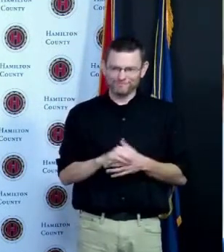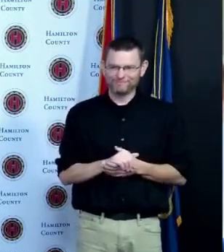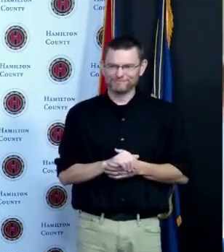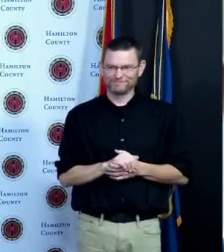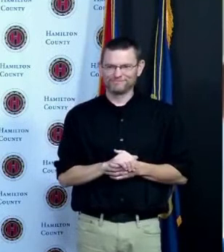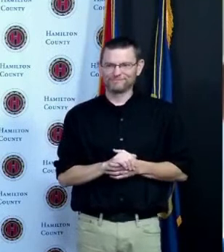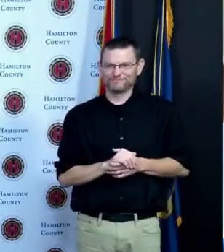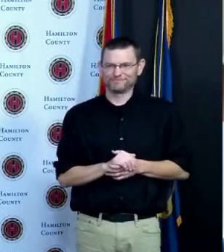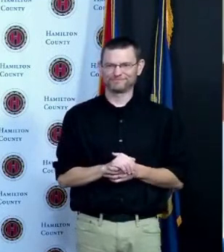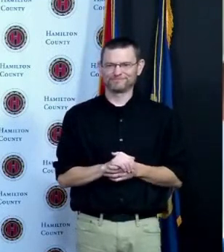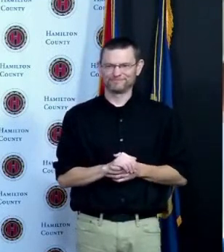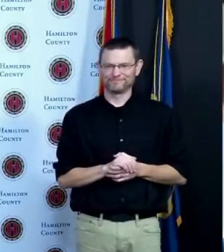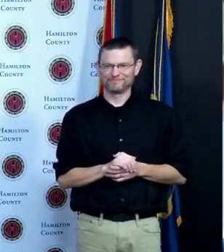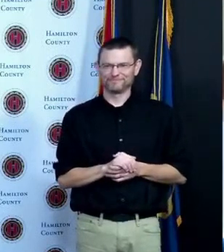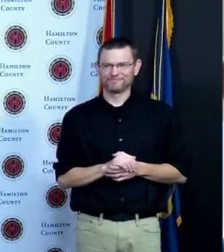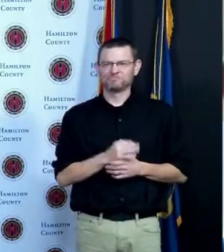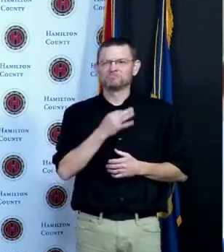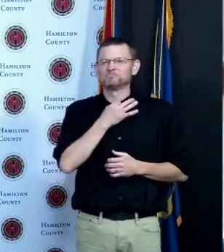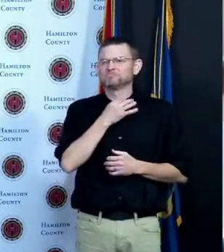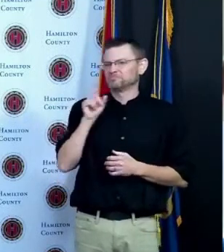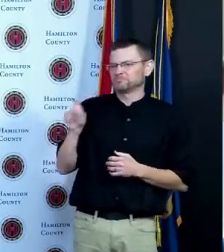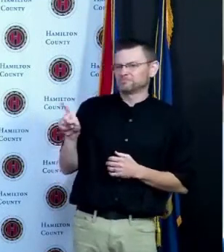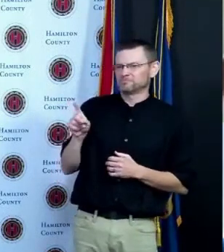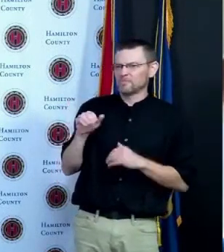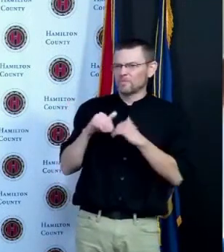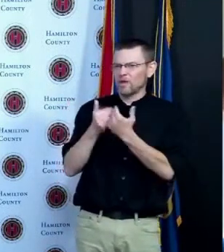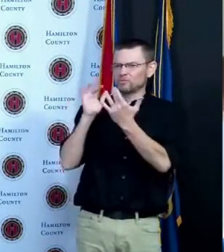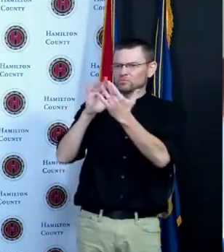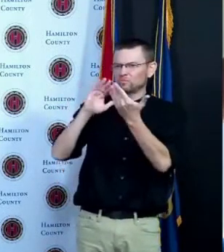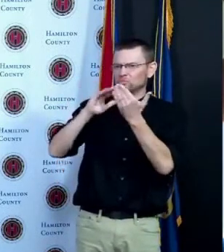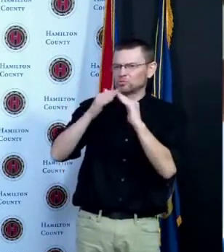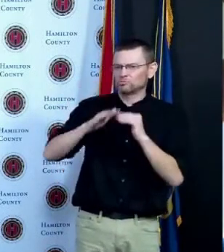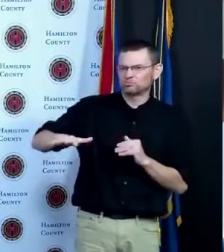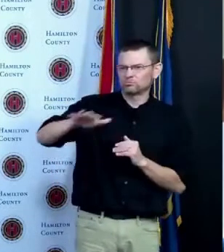little more hesitant I know you're saying that you're going to open more clinics but if the